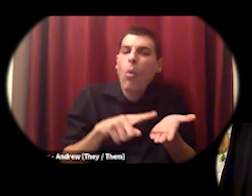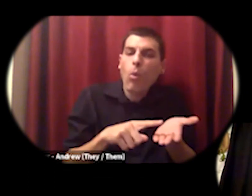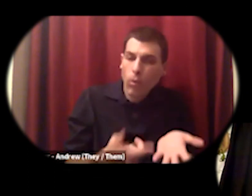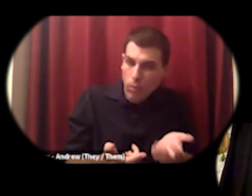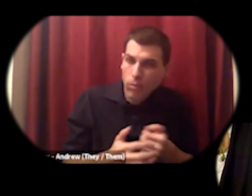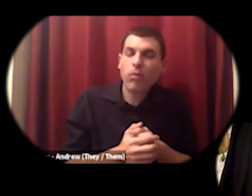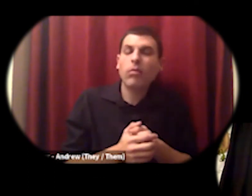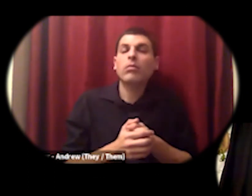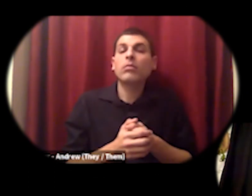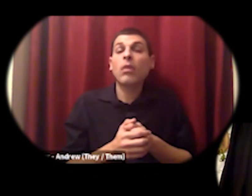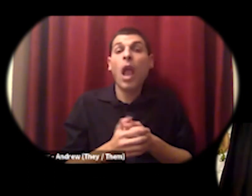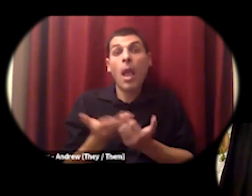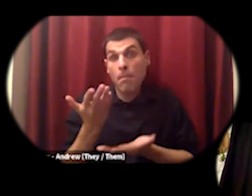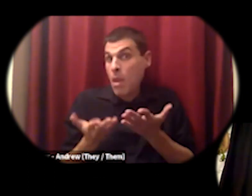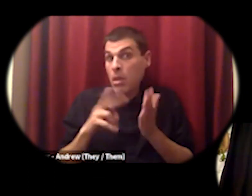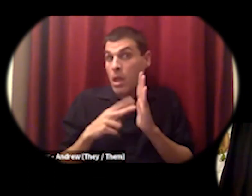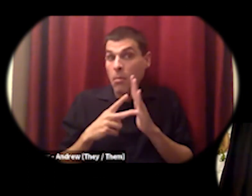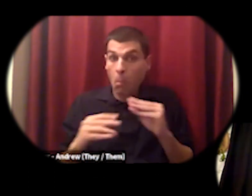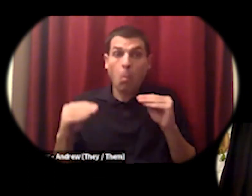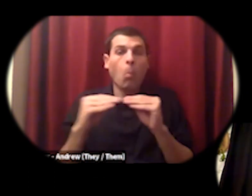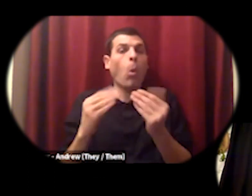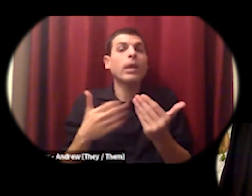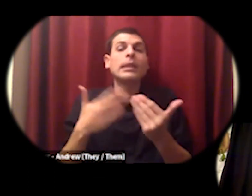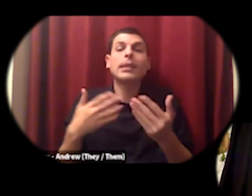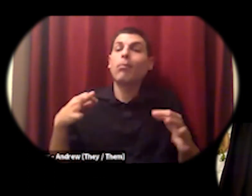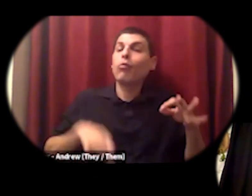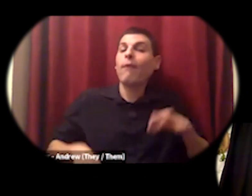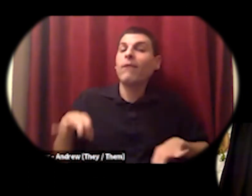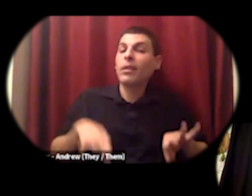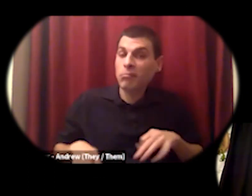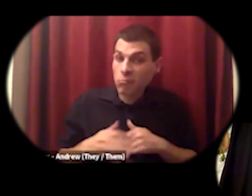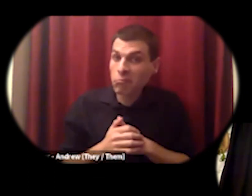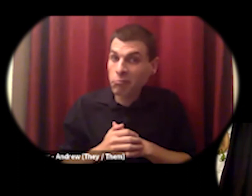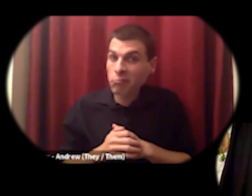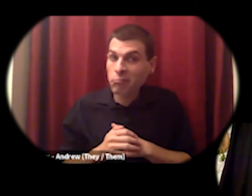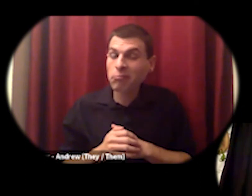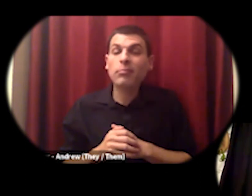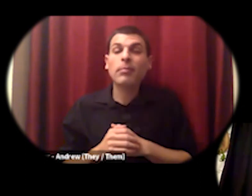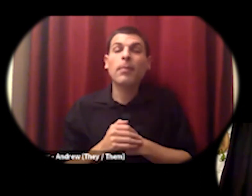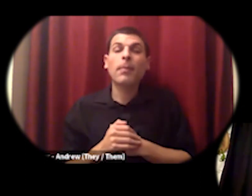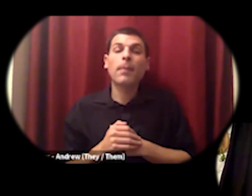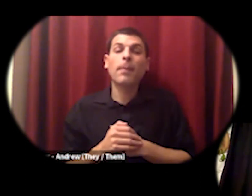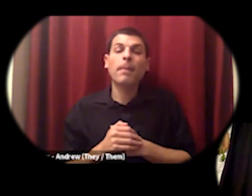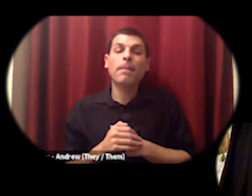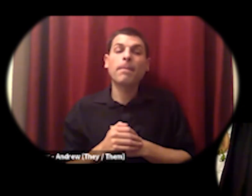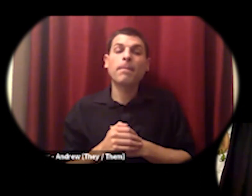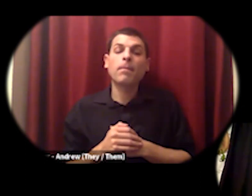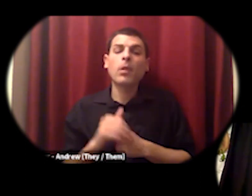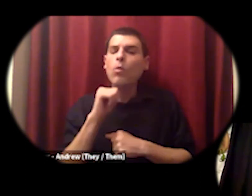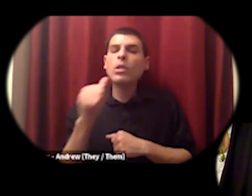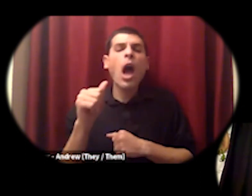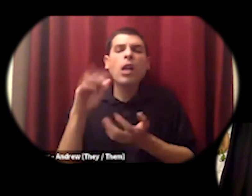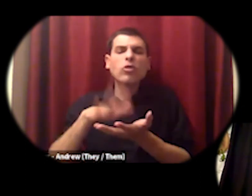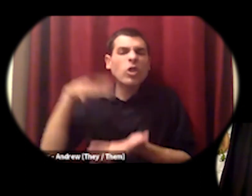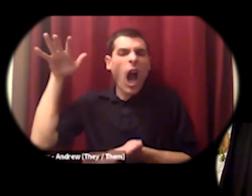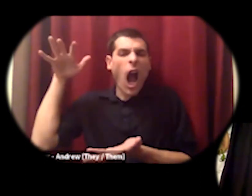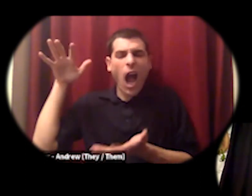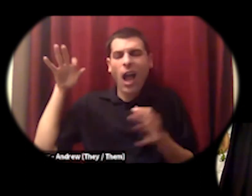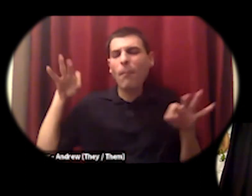for folks who are investing in those they won't be these wildly profitable things that attract